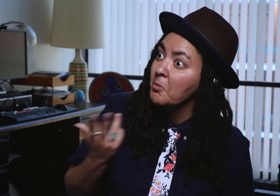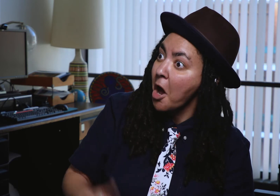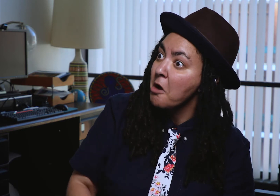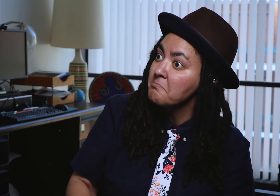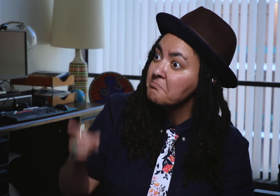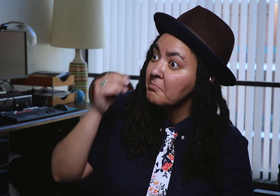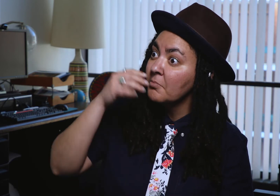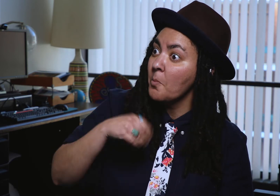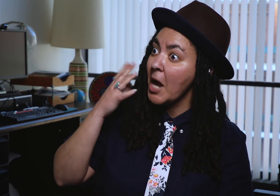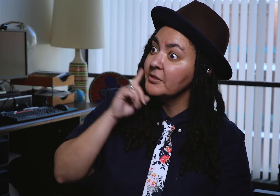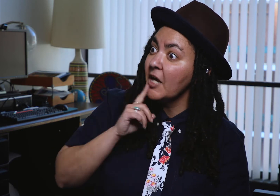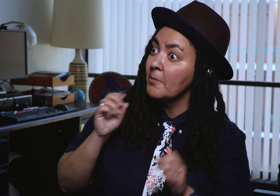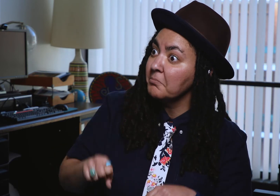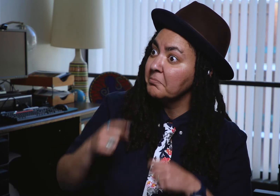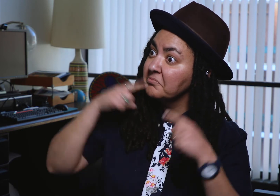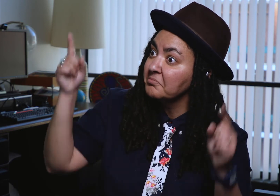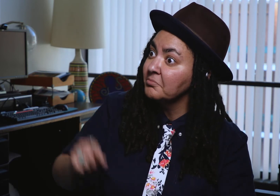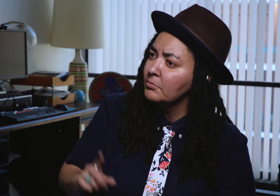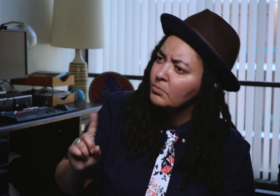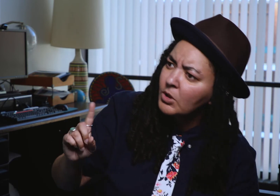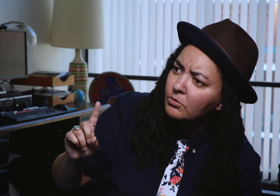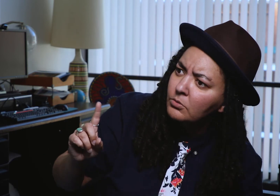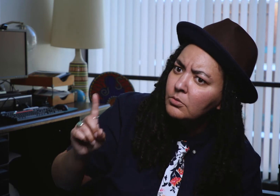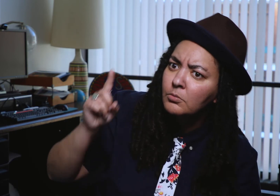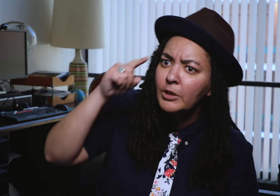Therefore, the student understands that white deaf people can succeed.